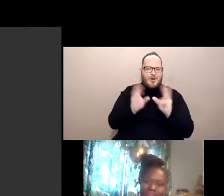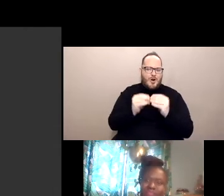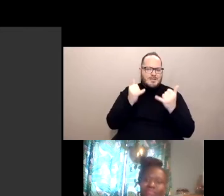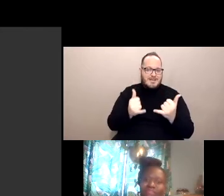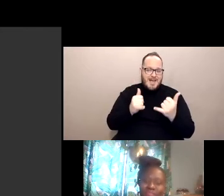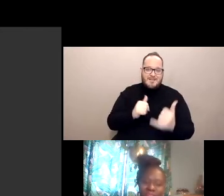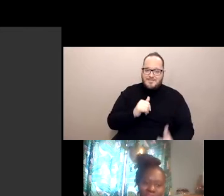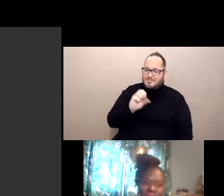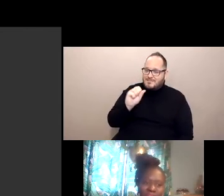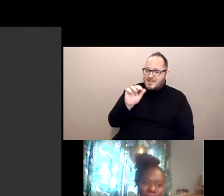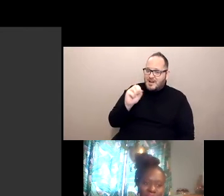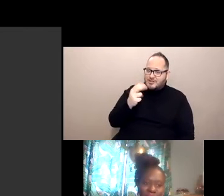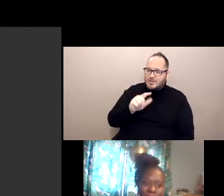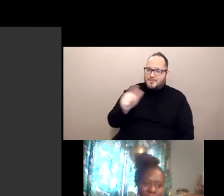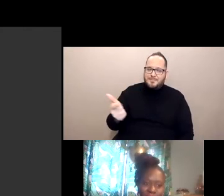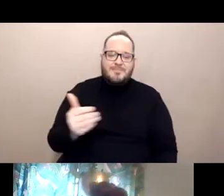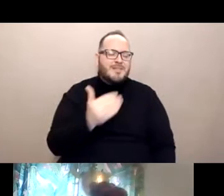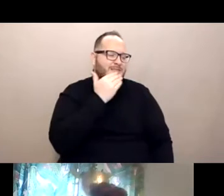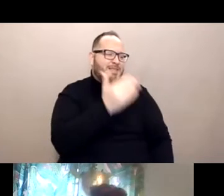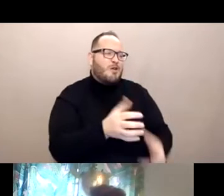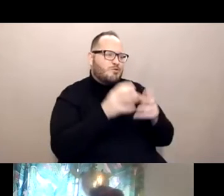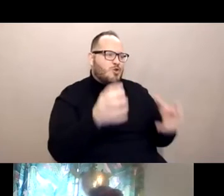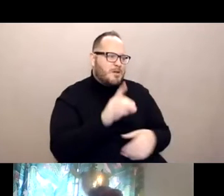Thank you so much, Lisa.